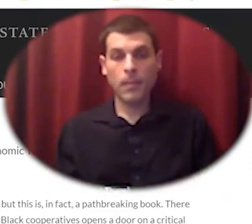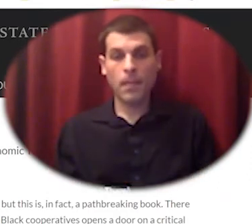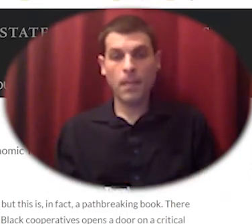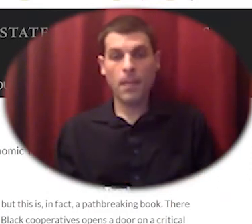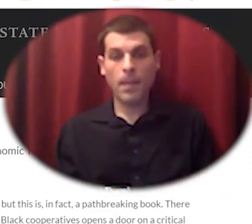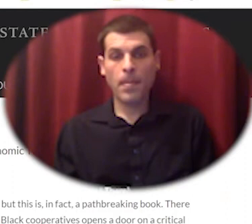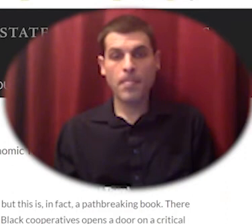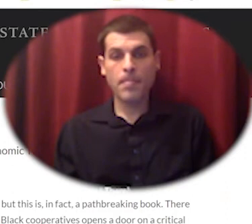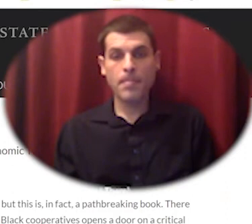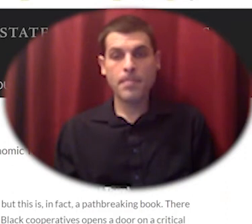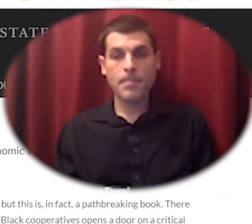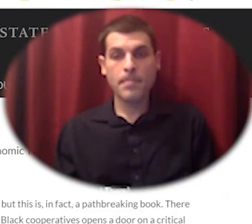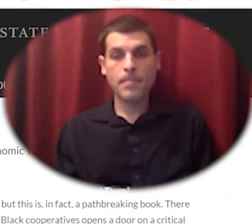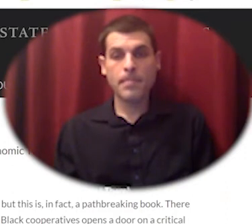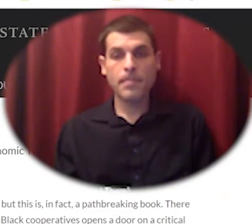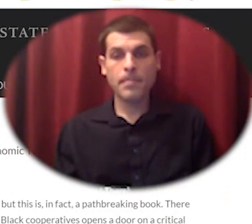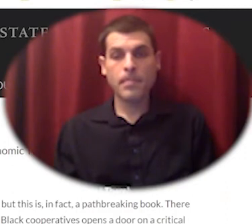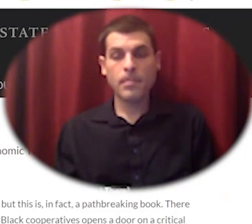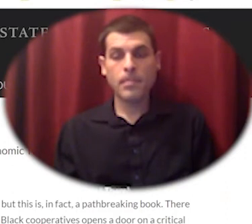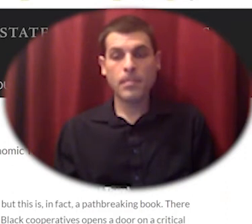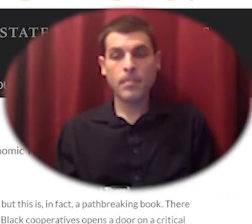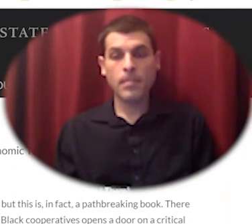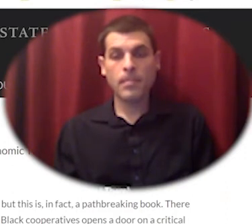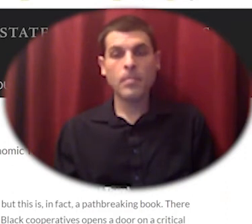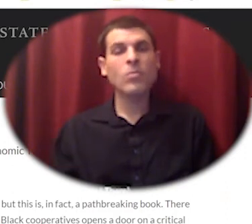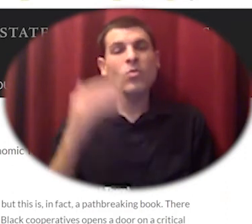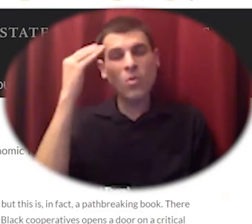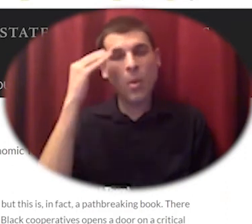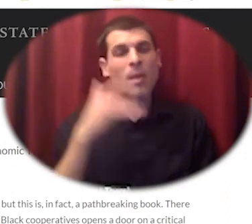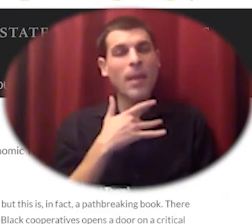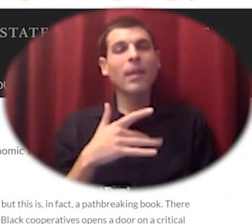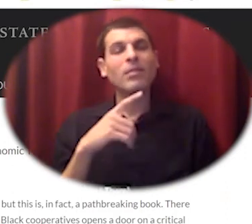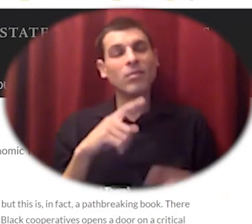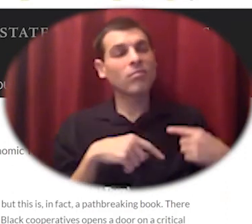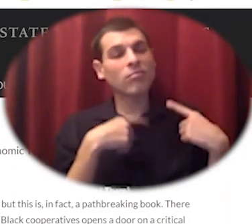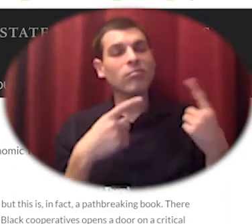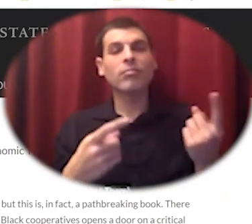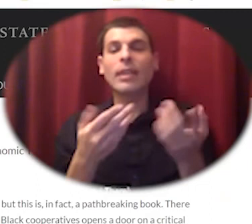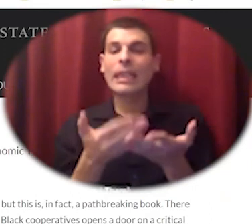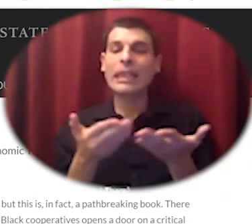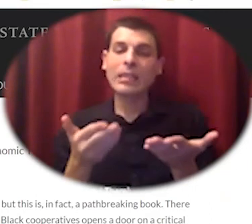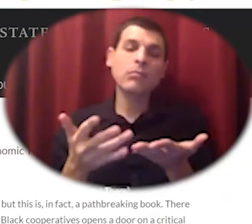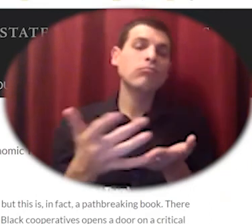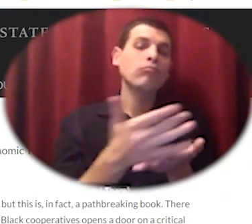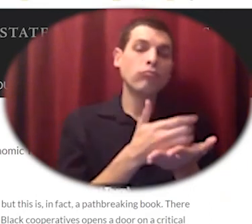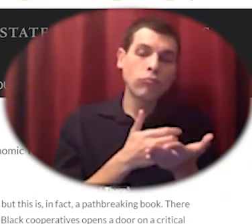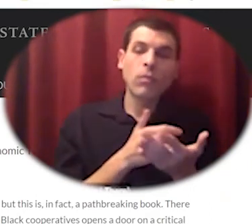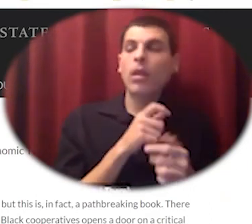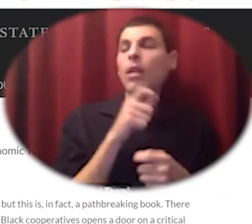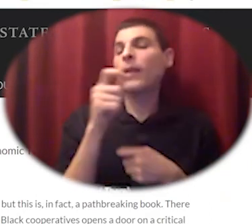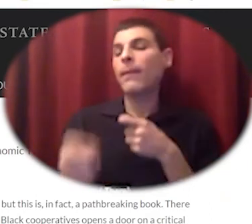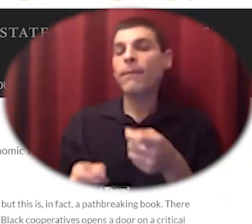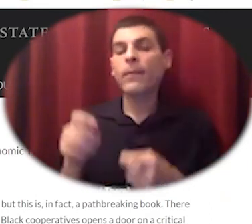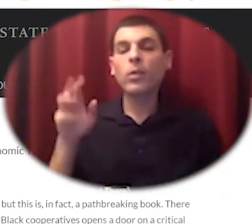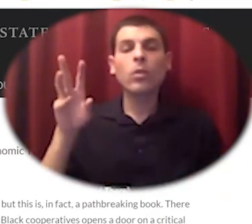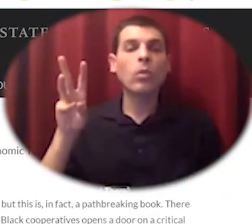had been doing collections and supporting the families of widows and helping with the expenses